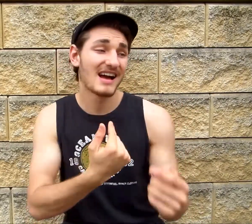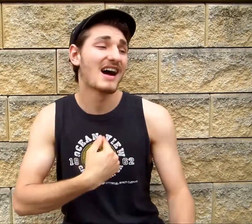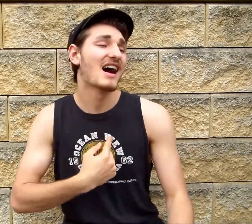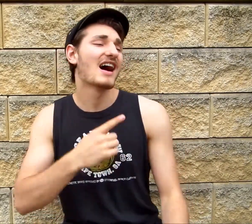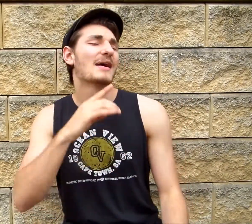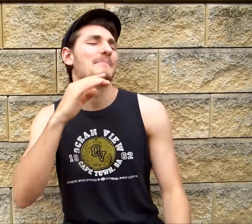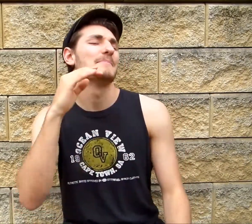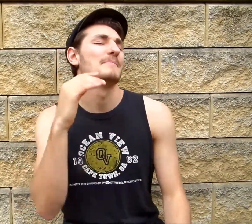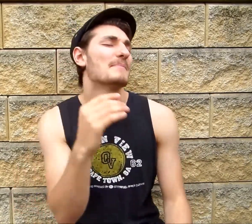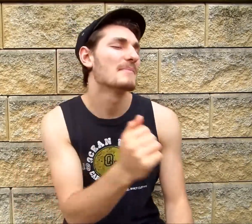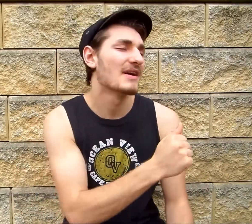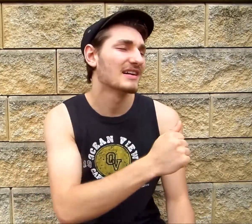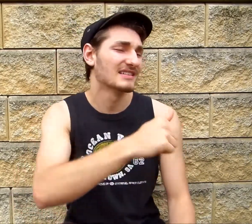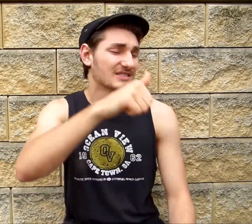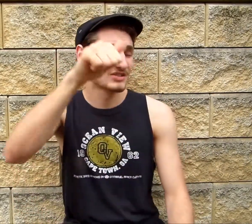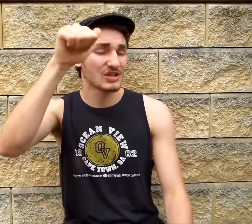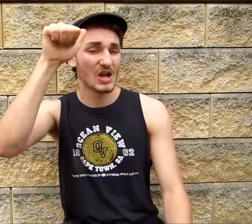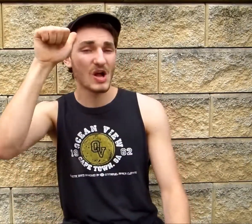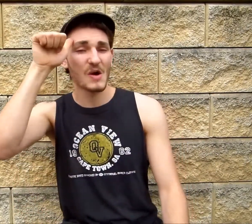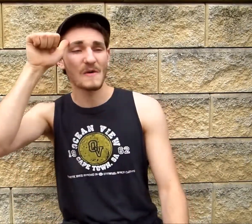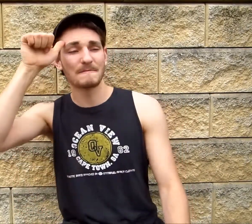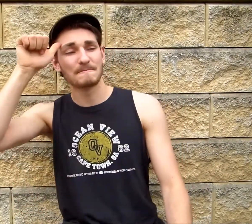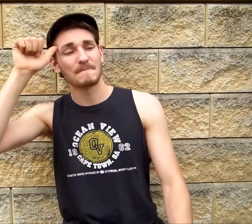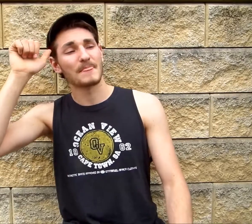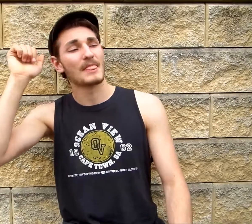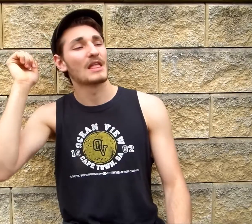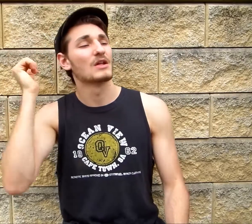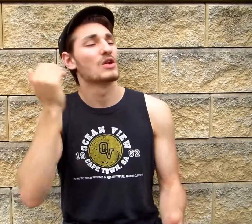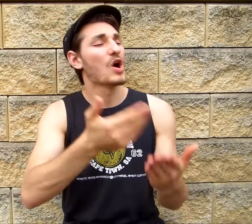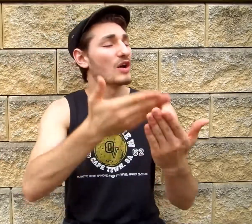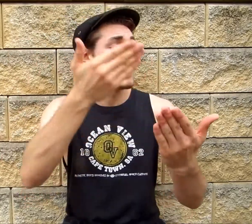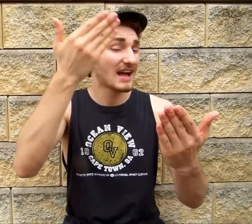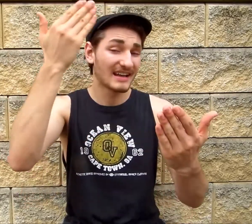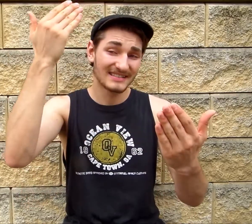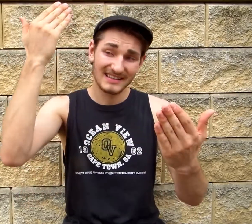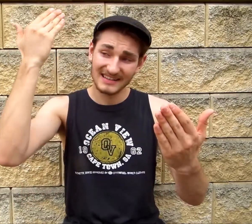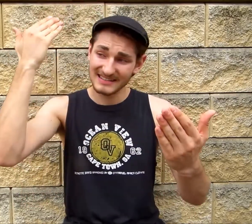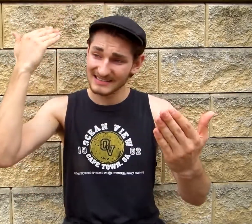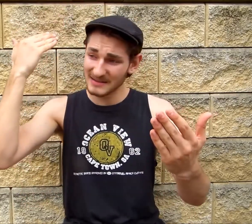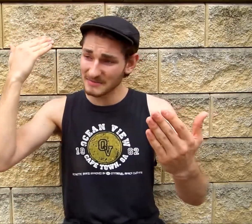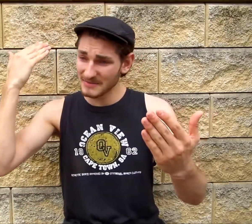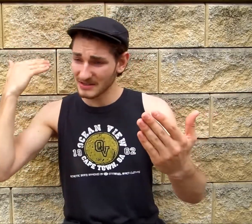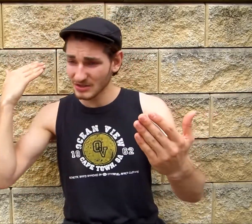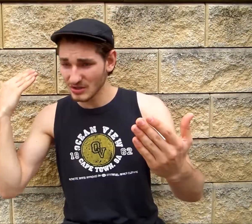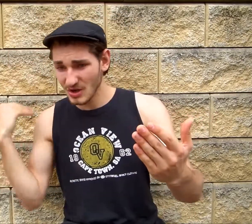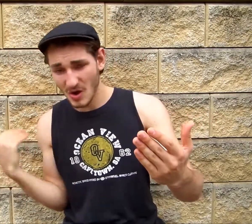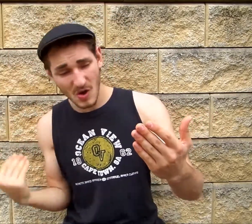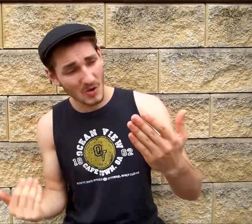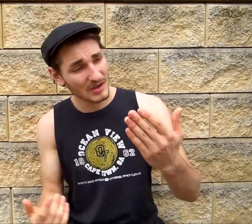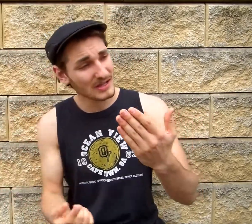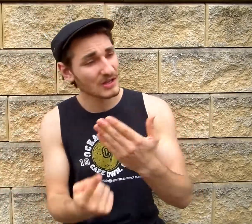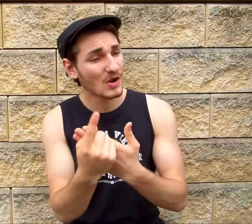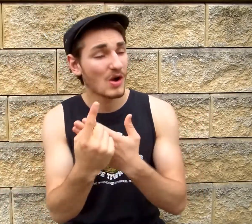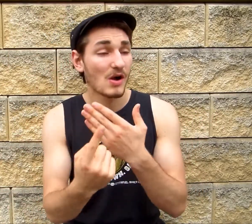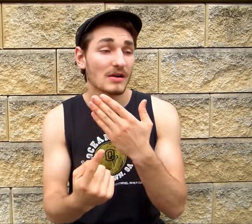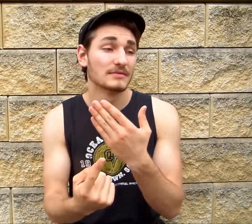"Baby, I just gotta know" How long has this been goin' on?